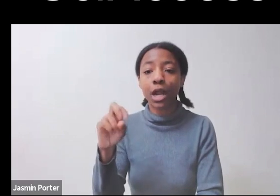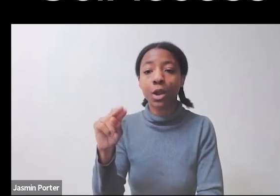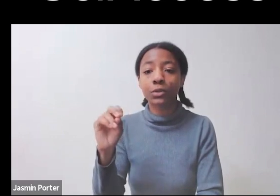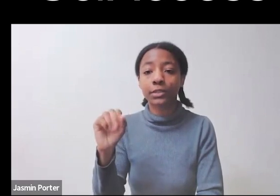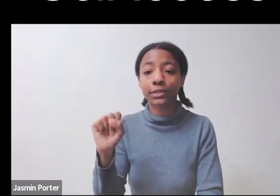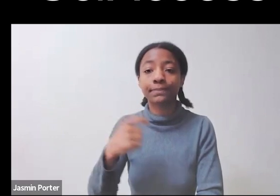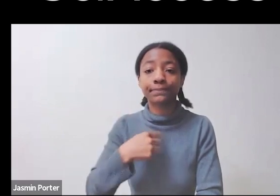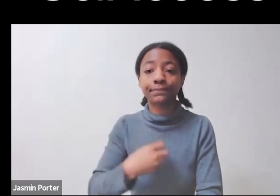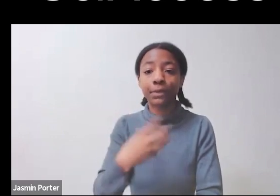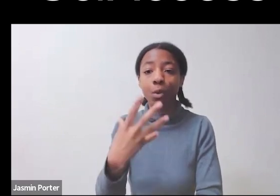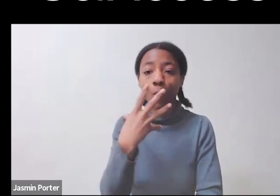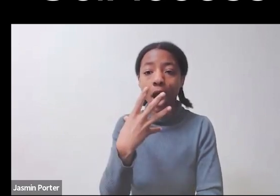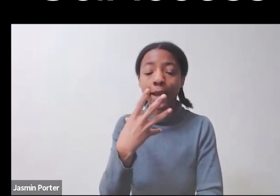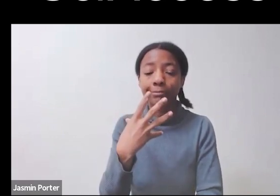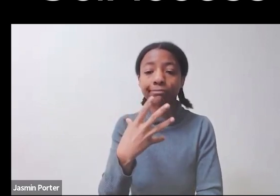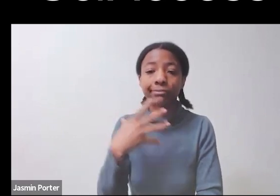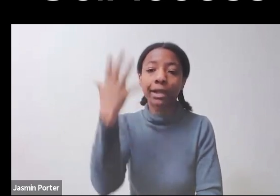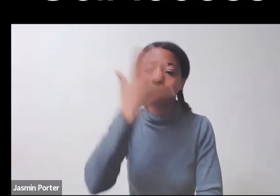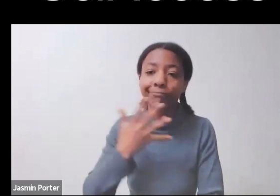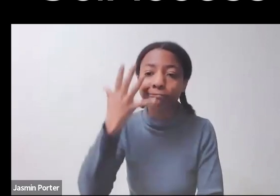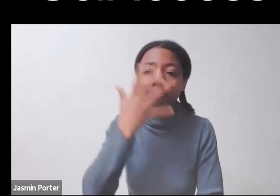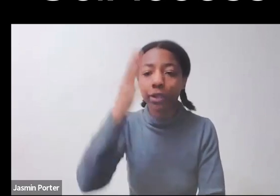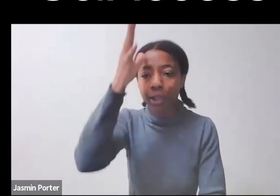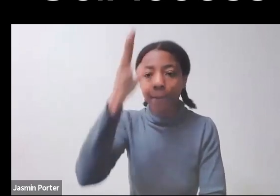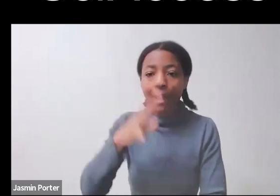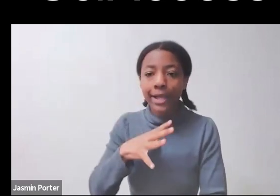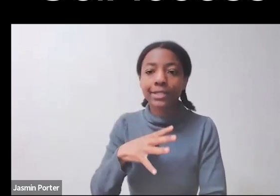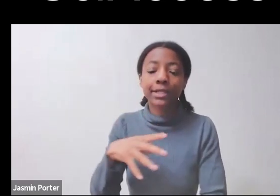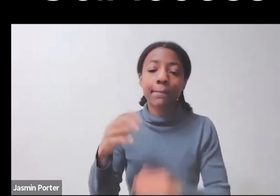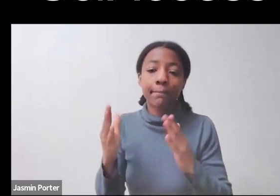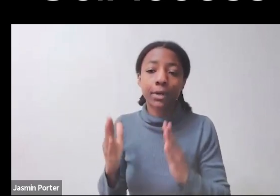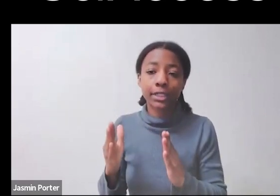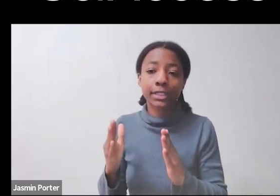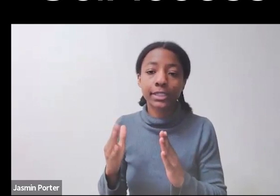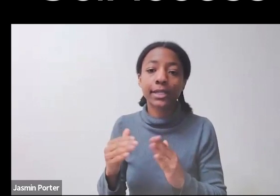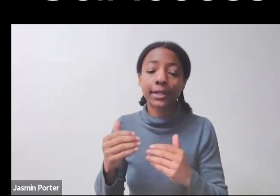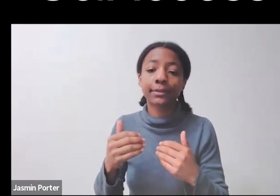masculine-presenting person with light brown hair and a number of piercings.